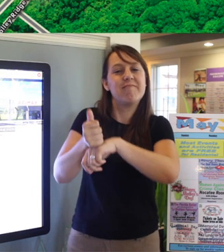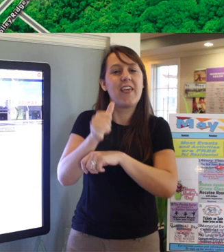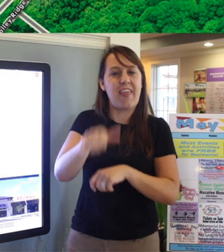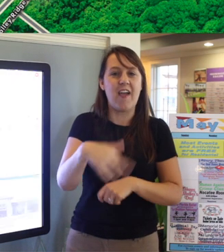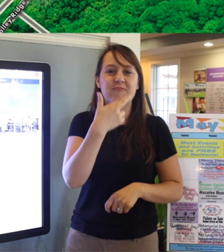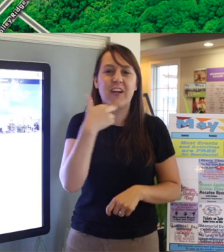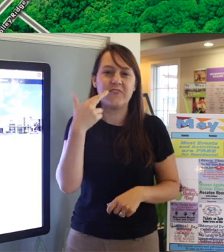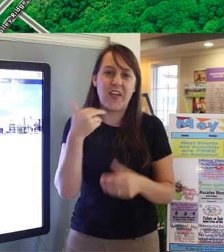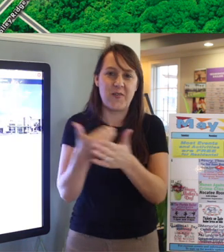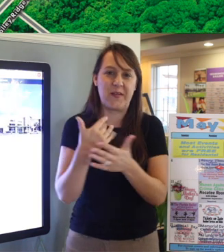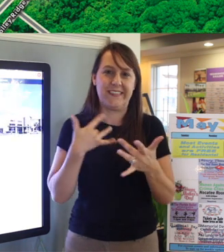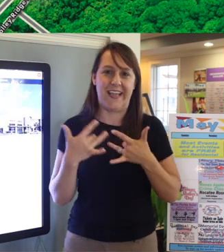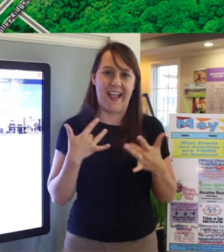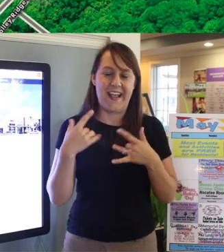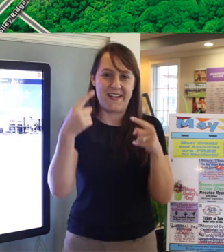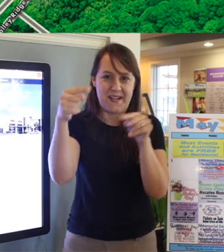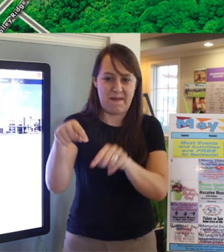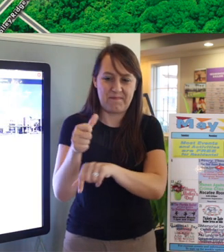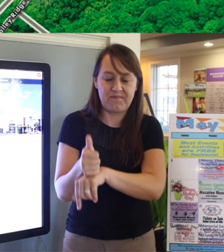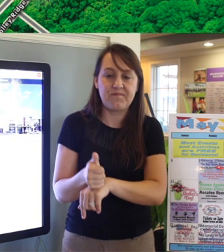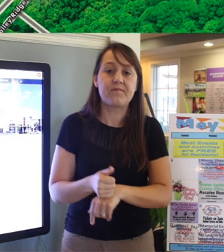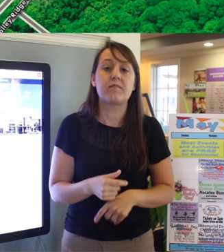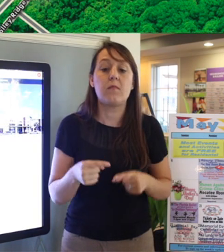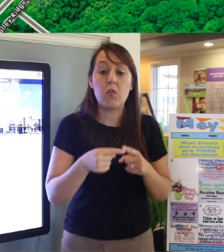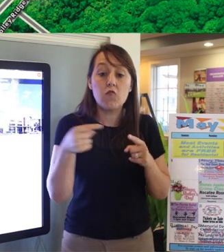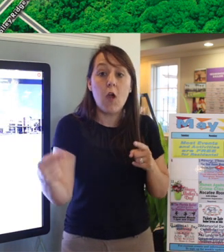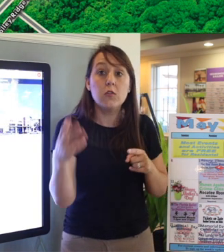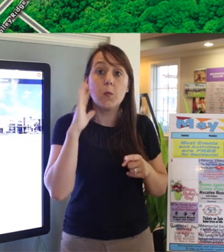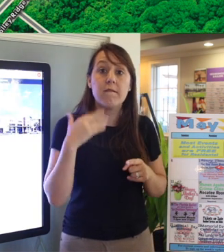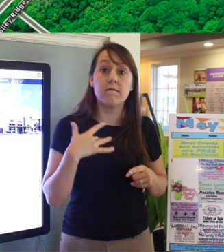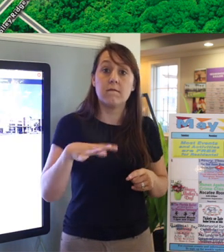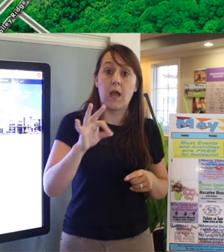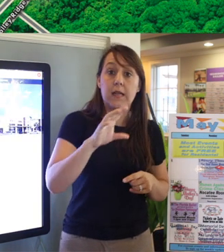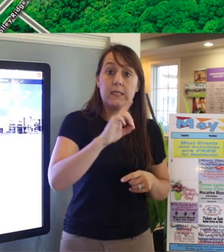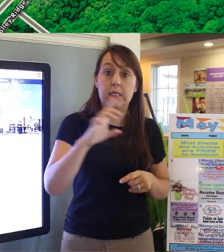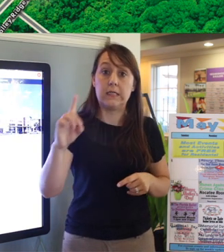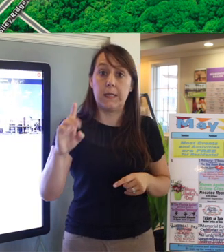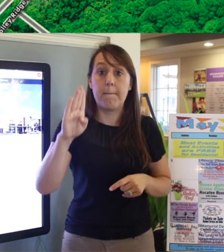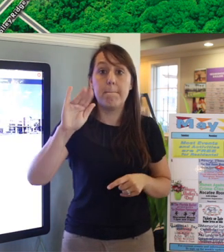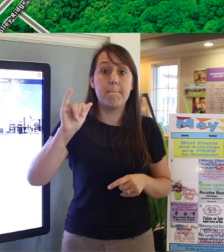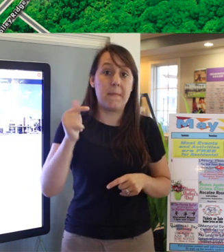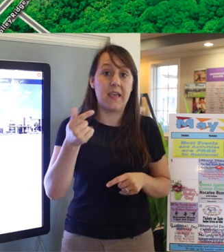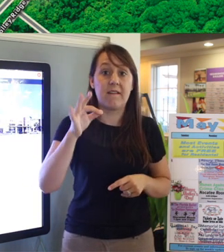Across the street you'll find Dunkin Donuts, Big Fish Yoga, a wine market.